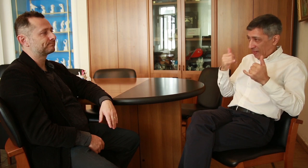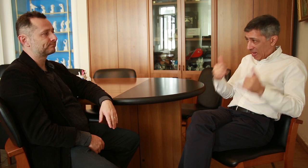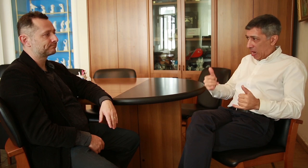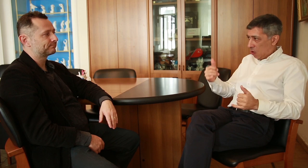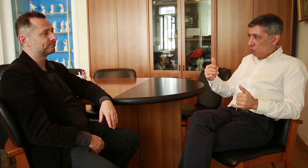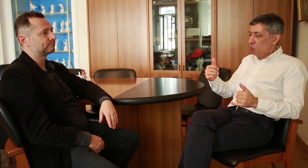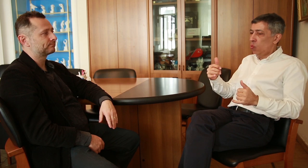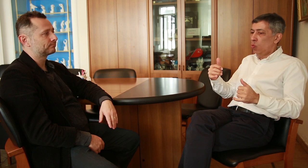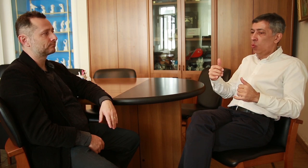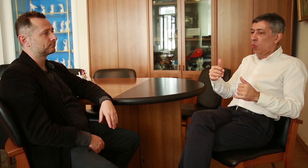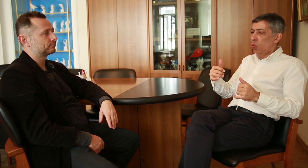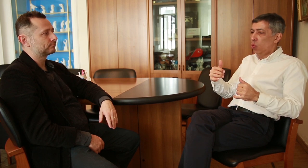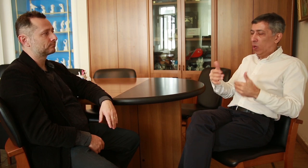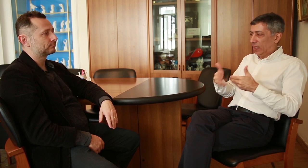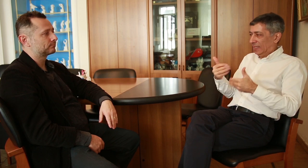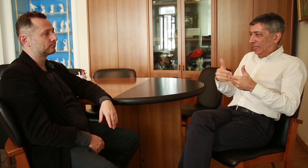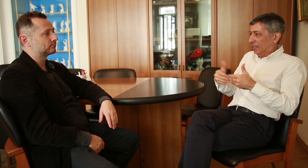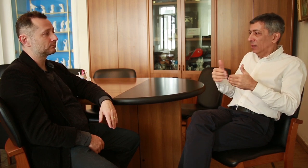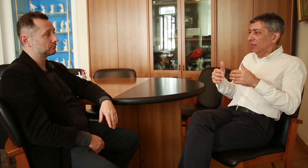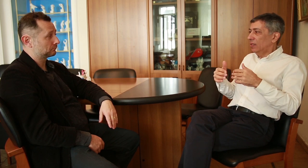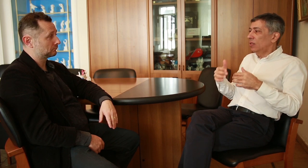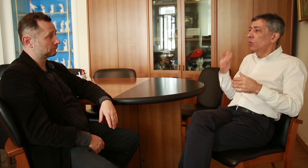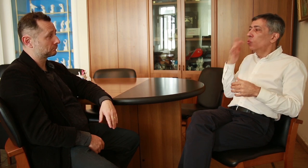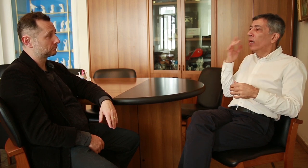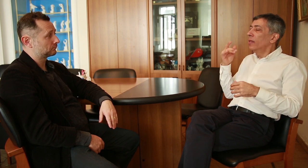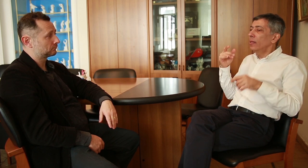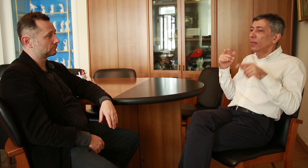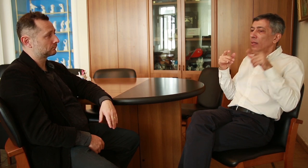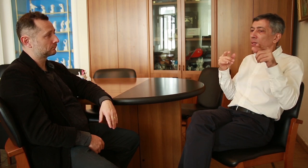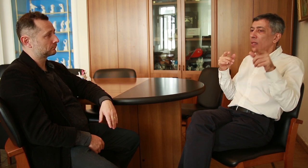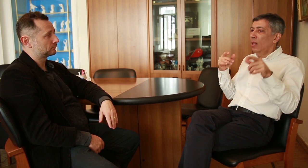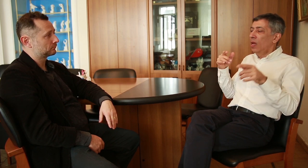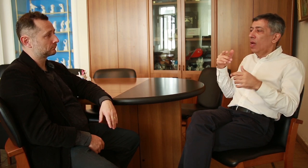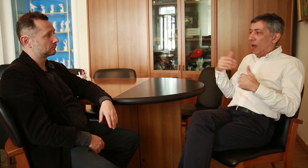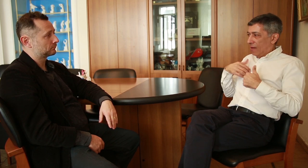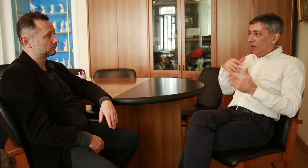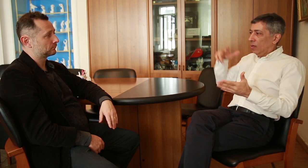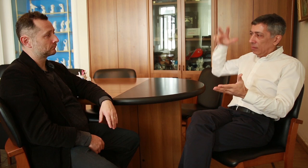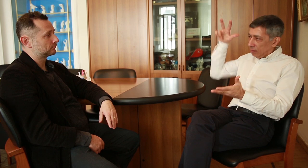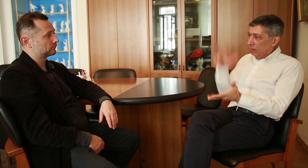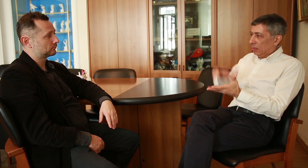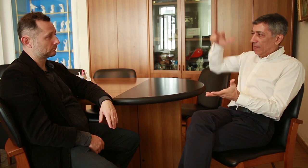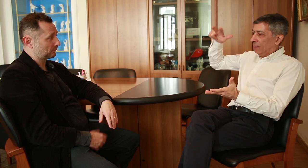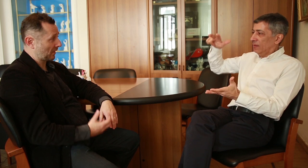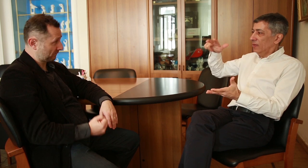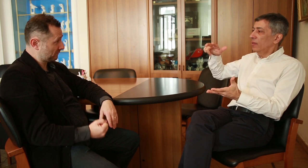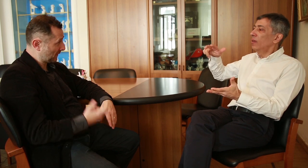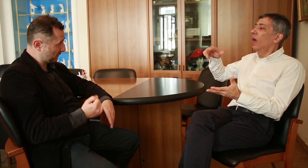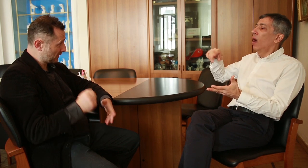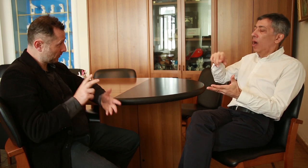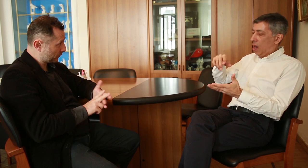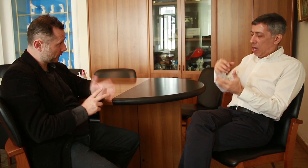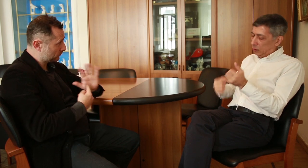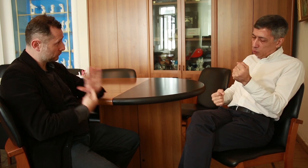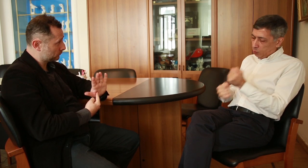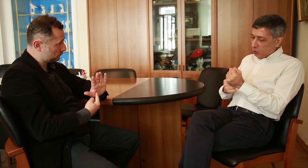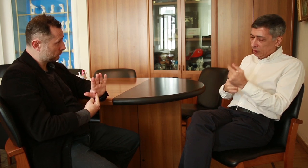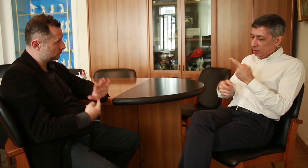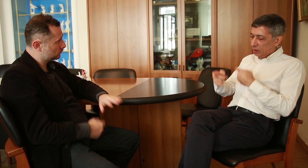the past, but now things are easier because of federal approval of RSL as an official language. Arkady: The law has already been approved? Do